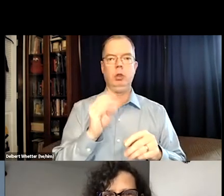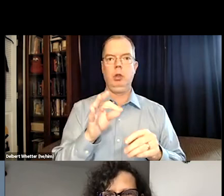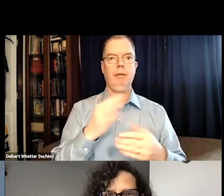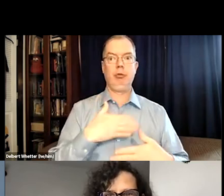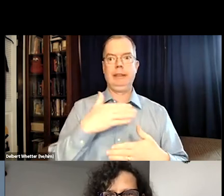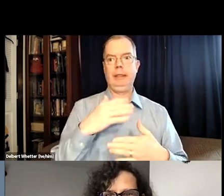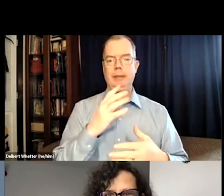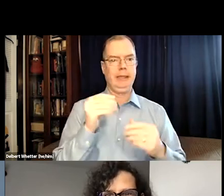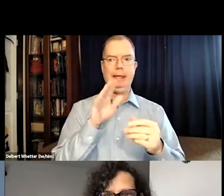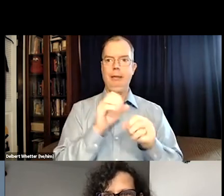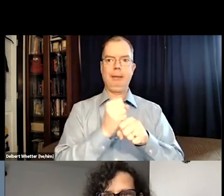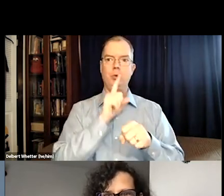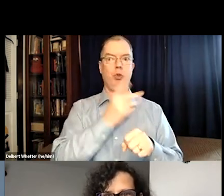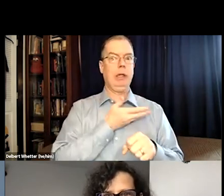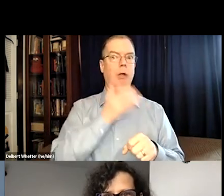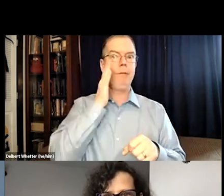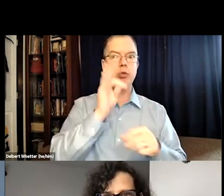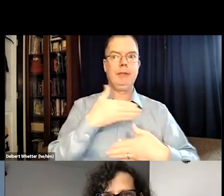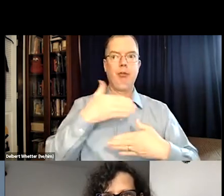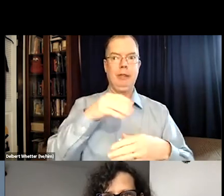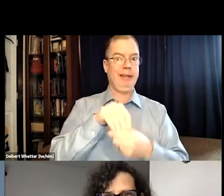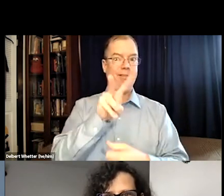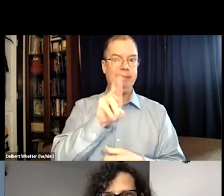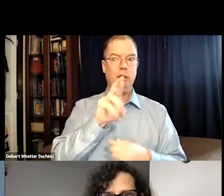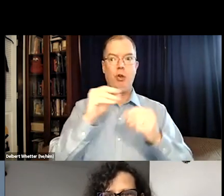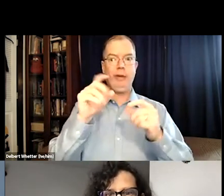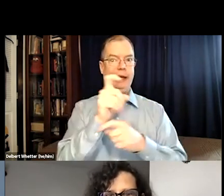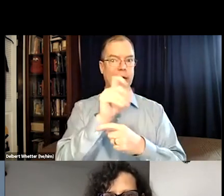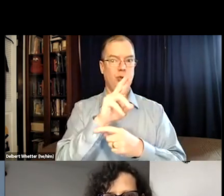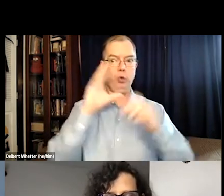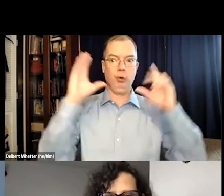And really it's the future of entertainment to make sure that our